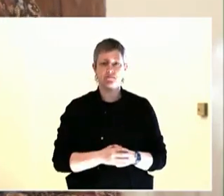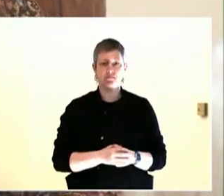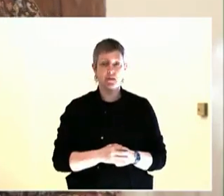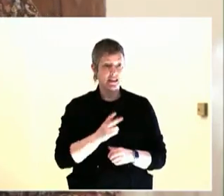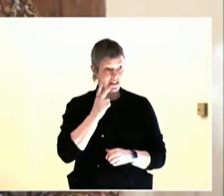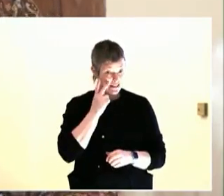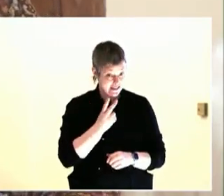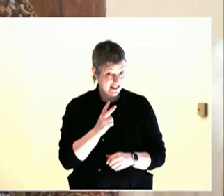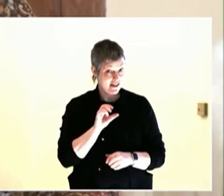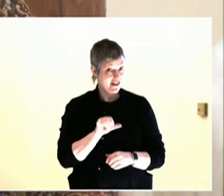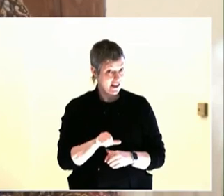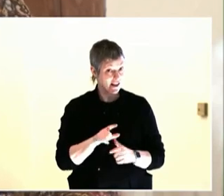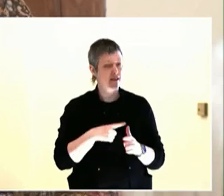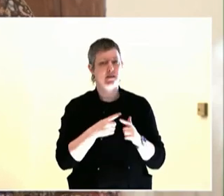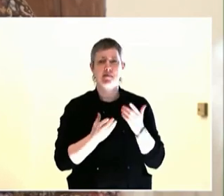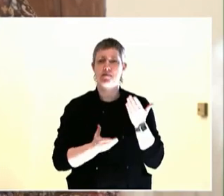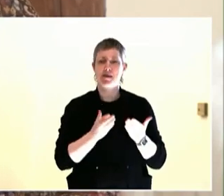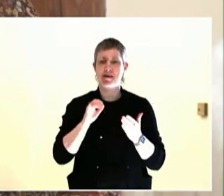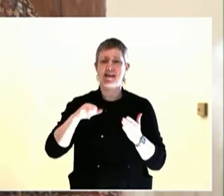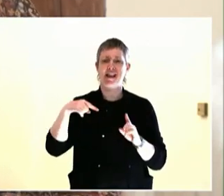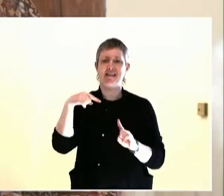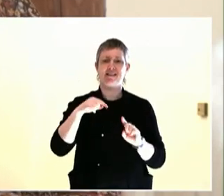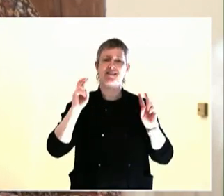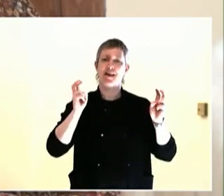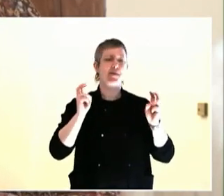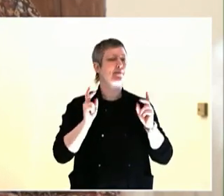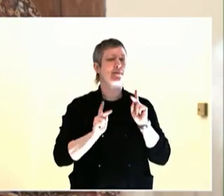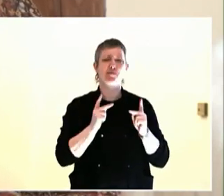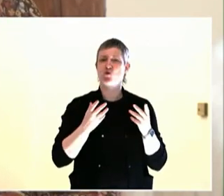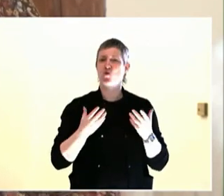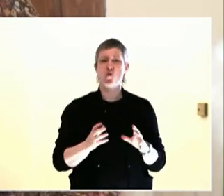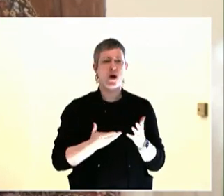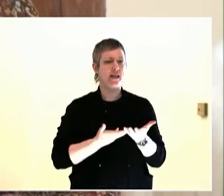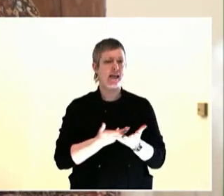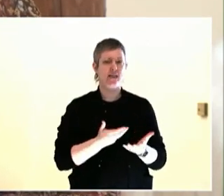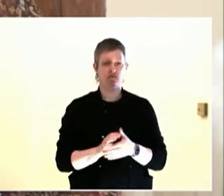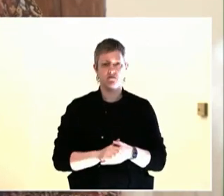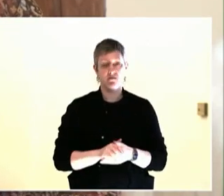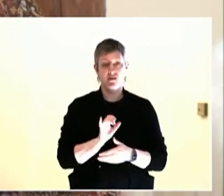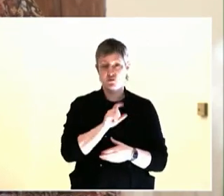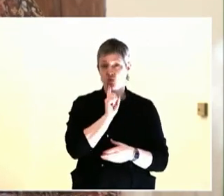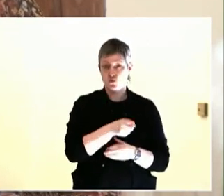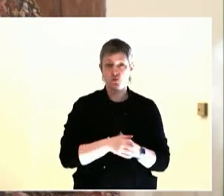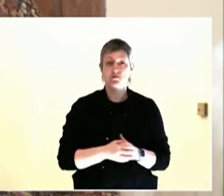Army, to Kansas City, where she worked as a neighborhood development specialist and